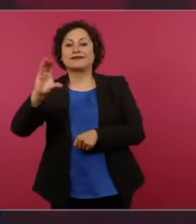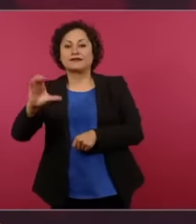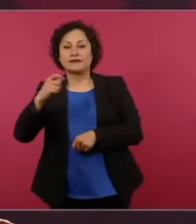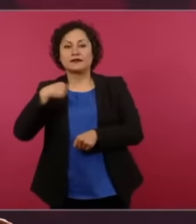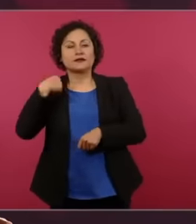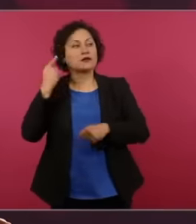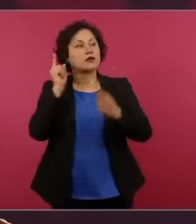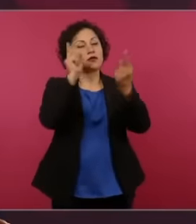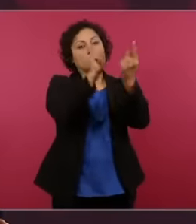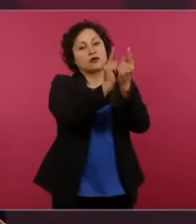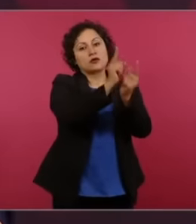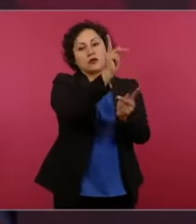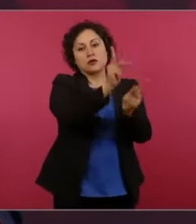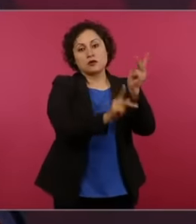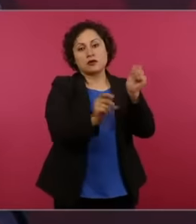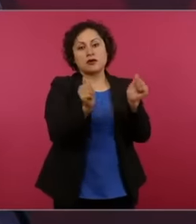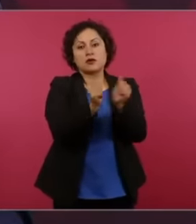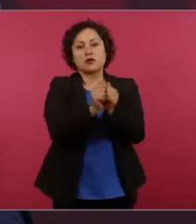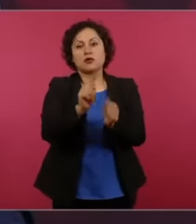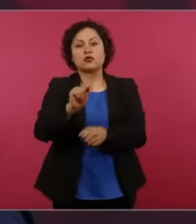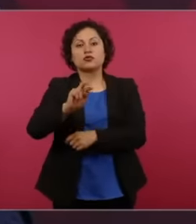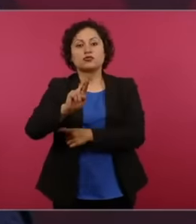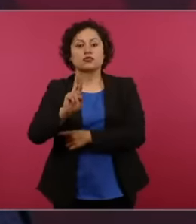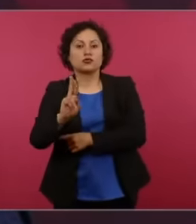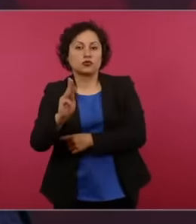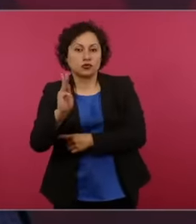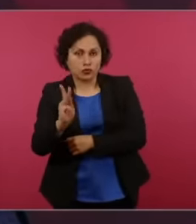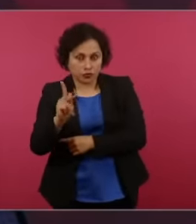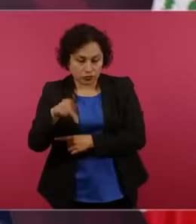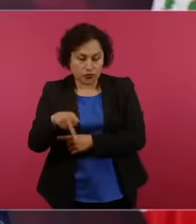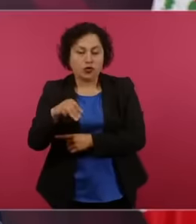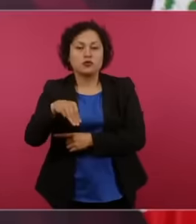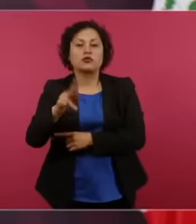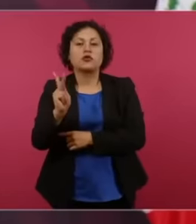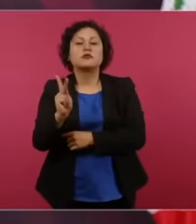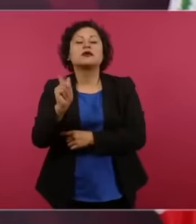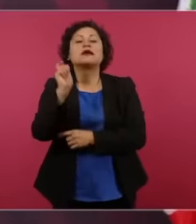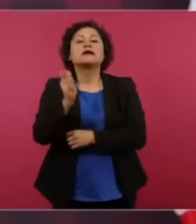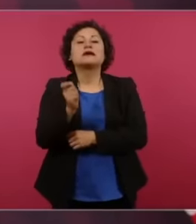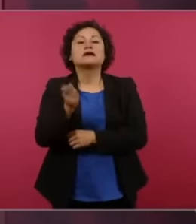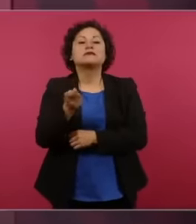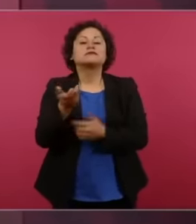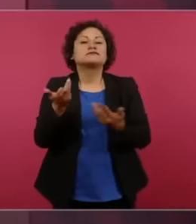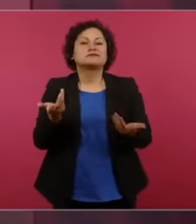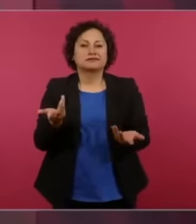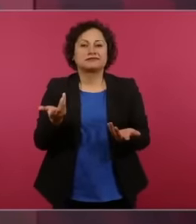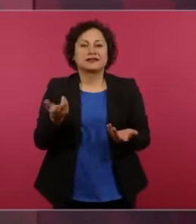caught his a lot of attention because hey we went on a commercial plane We made